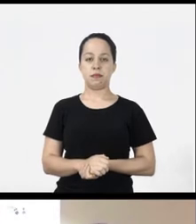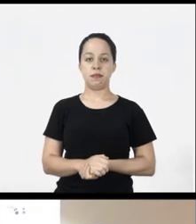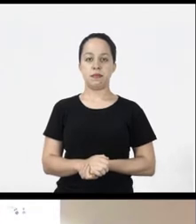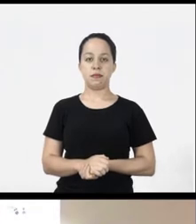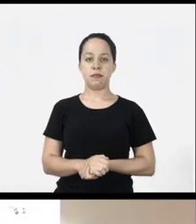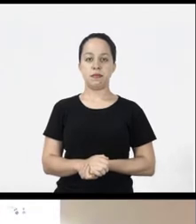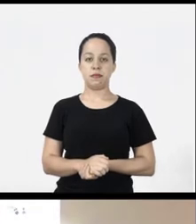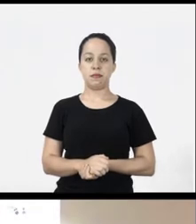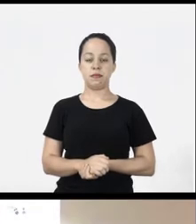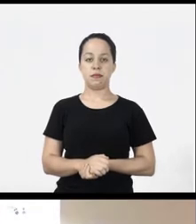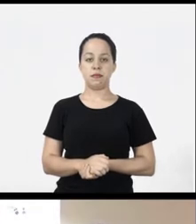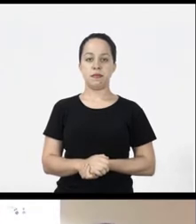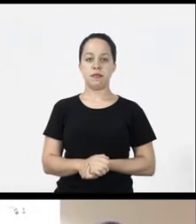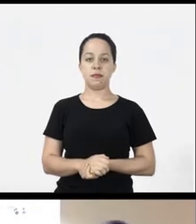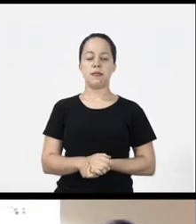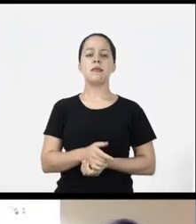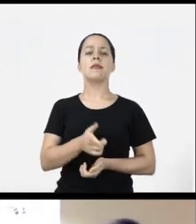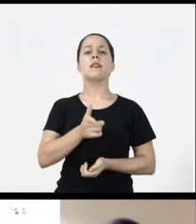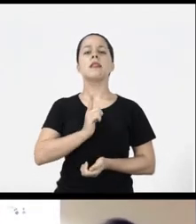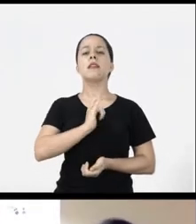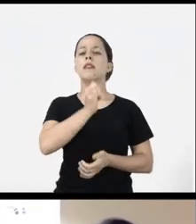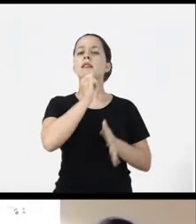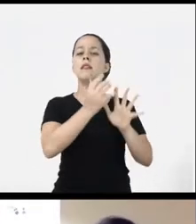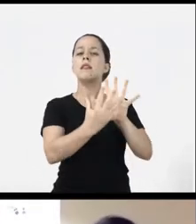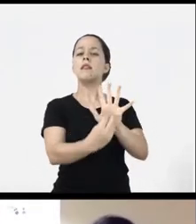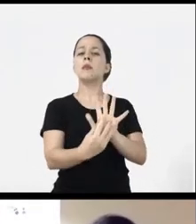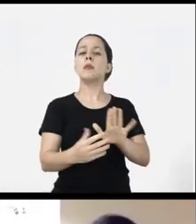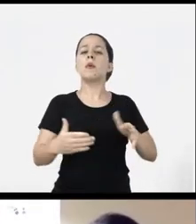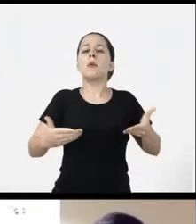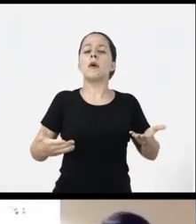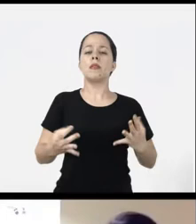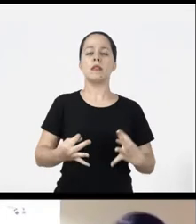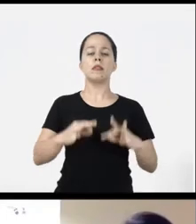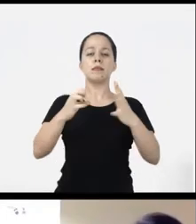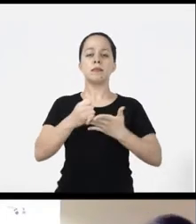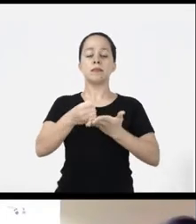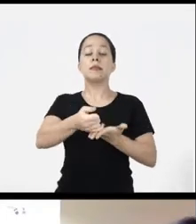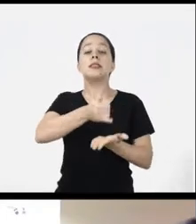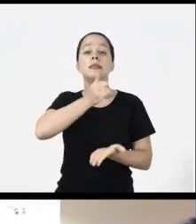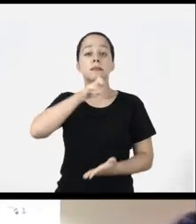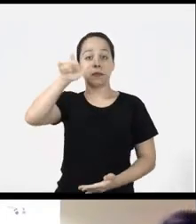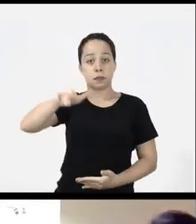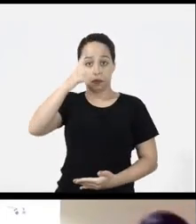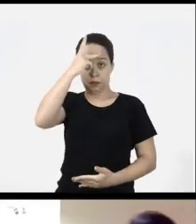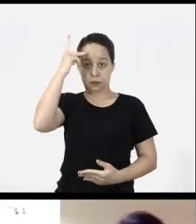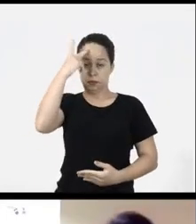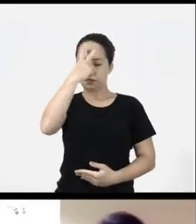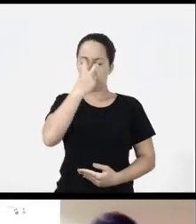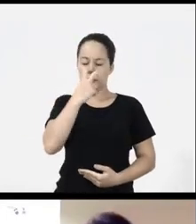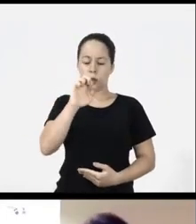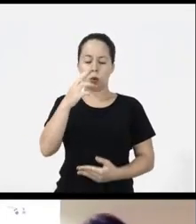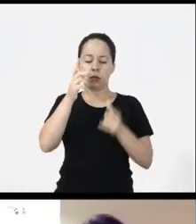what examples of assistive technology do we have? A blind person for example or